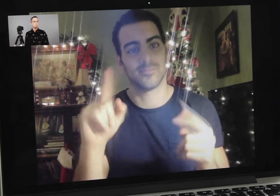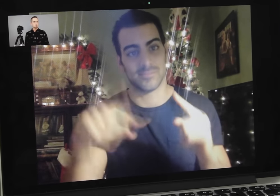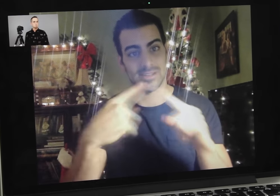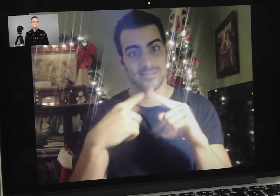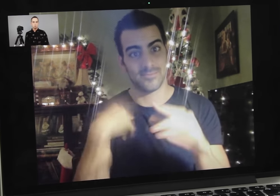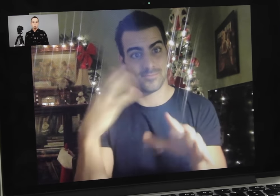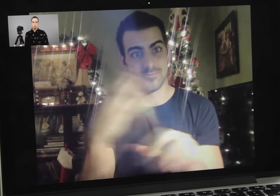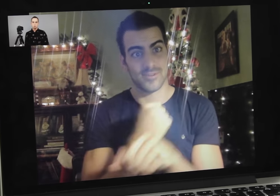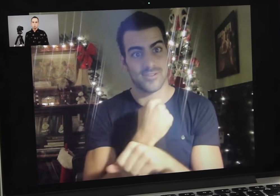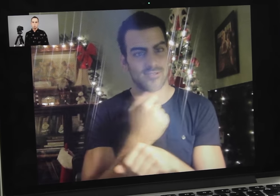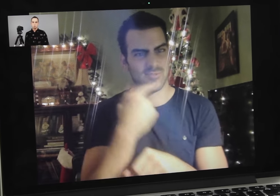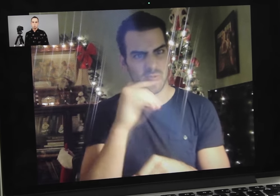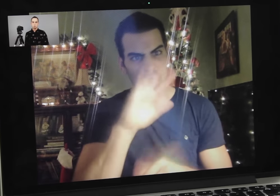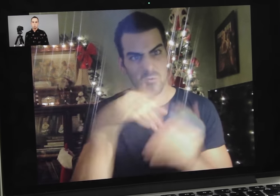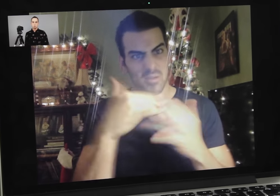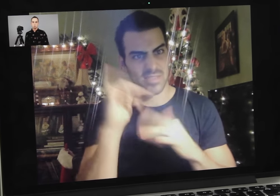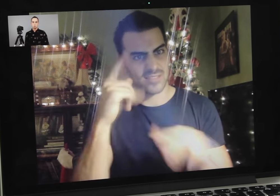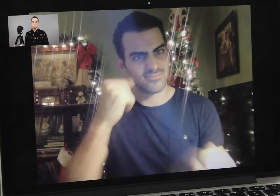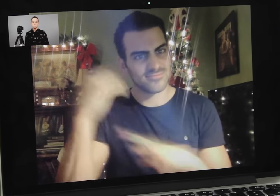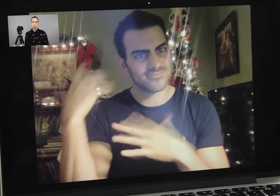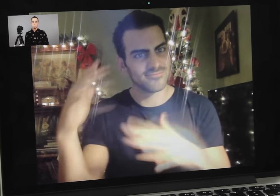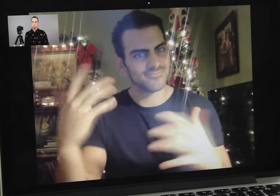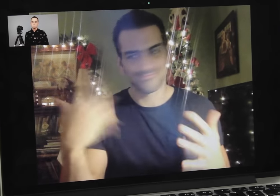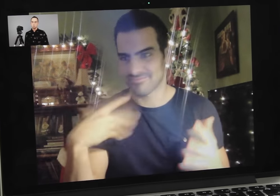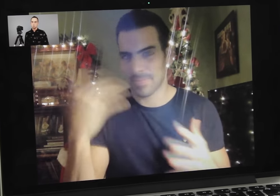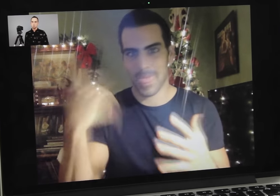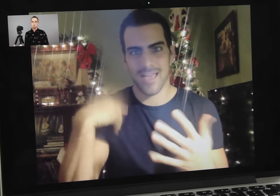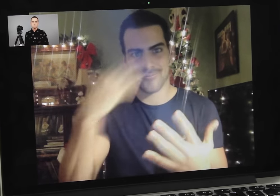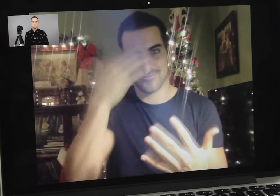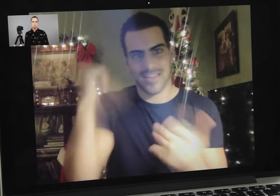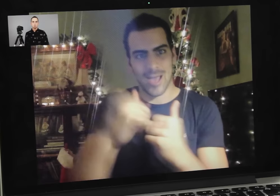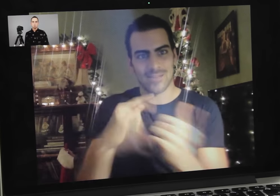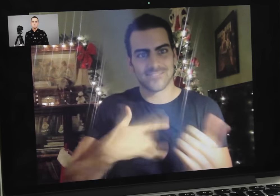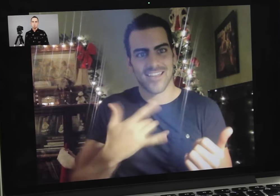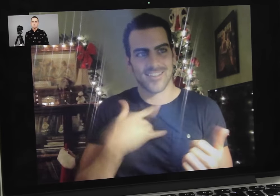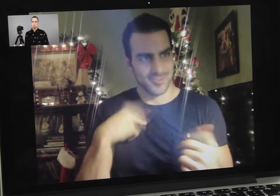But when I won, all that went away. I forgot how it felt.